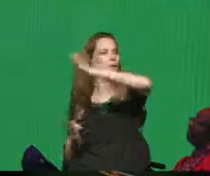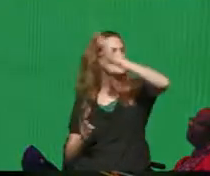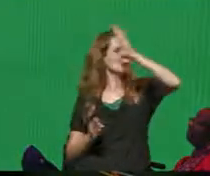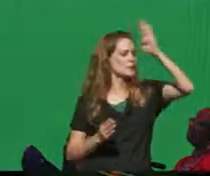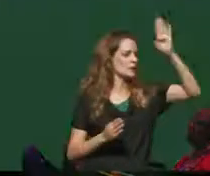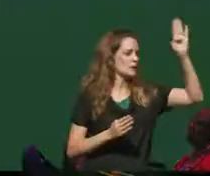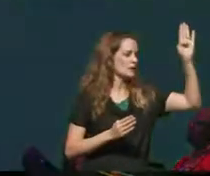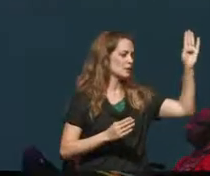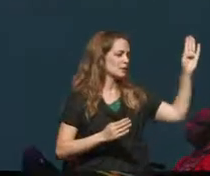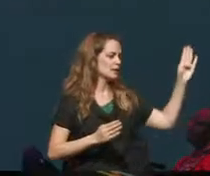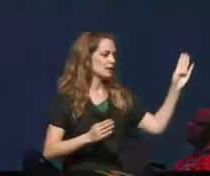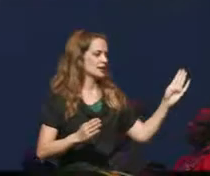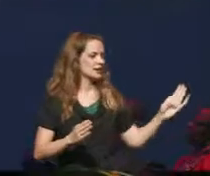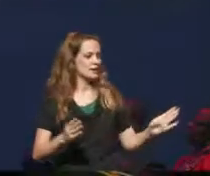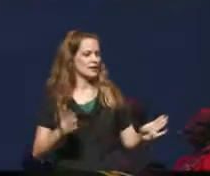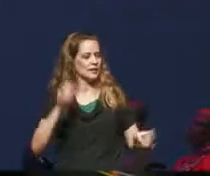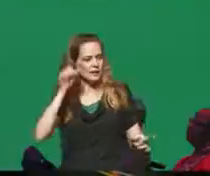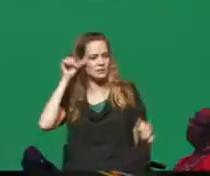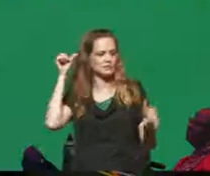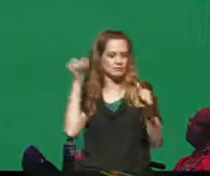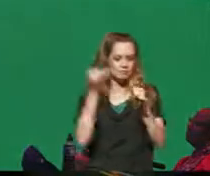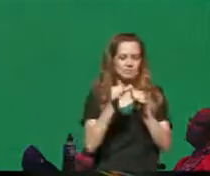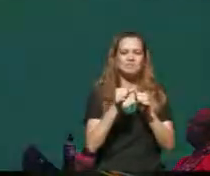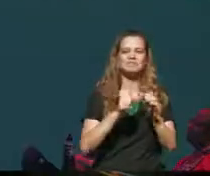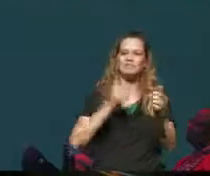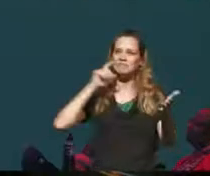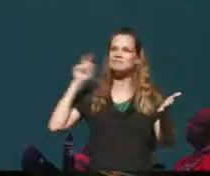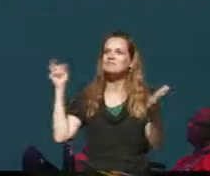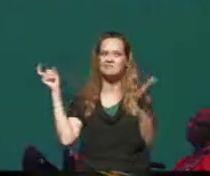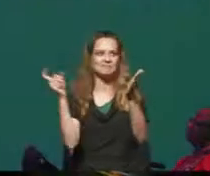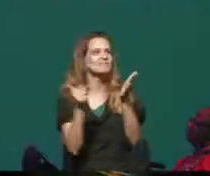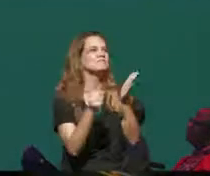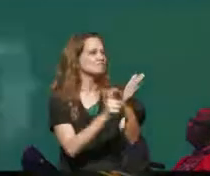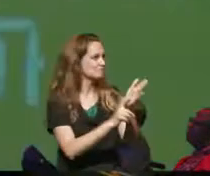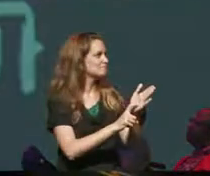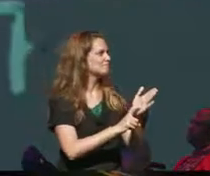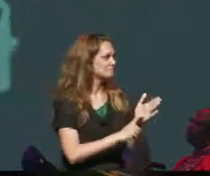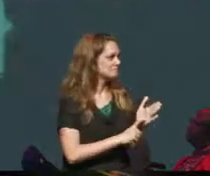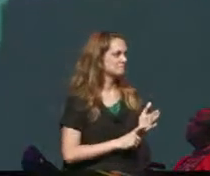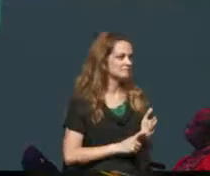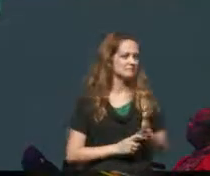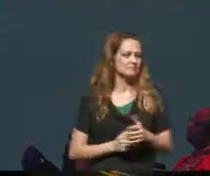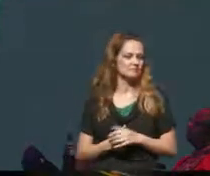reckoning reckoning [ In the performance area on the giant projection screen behind the musicians bright